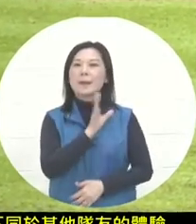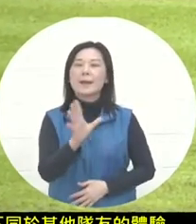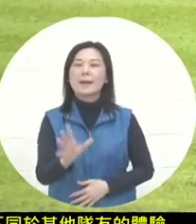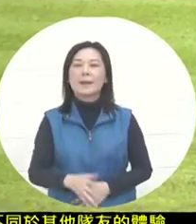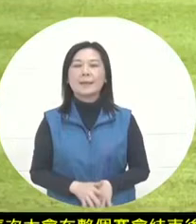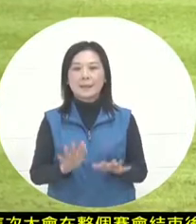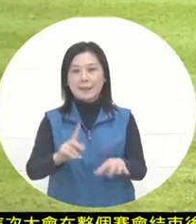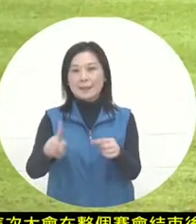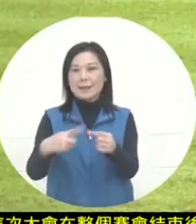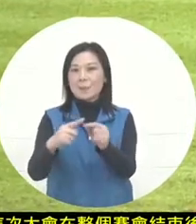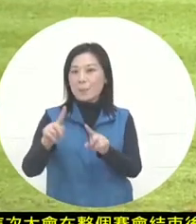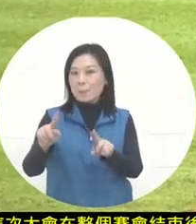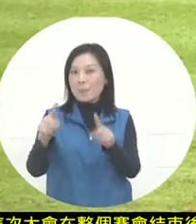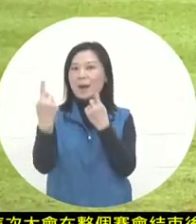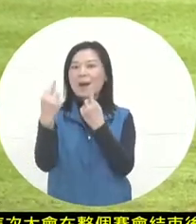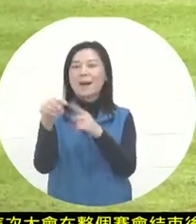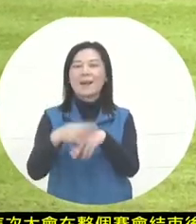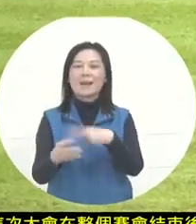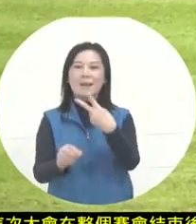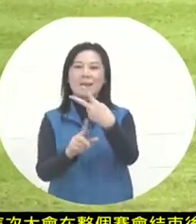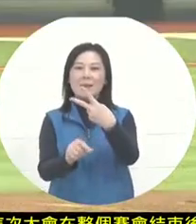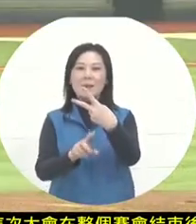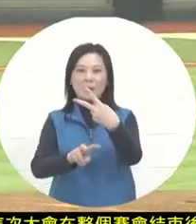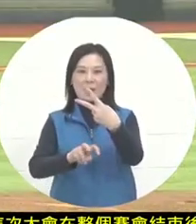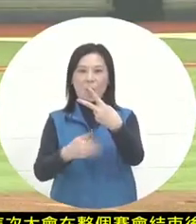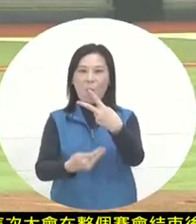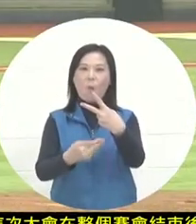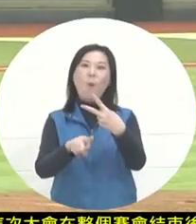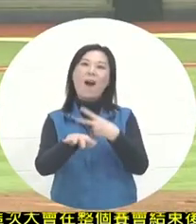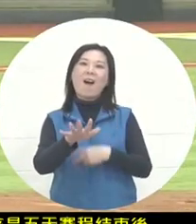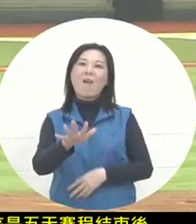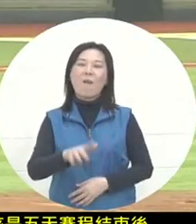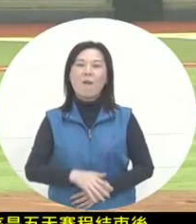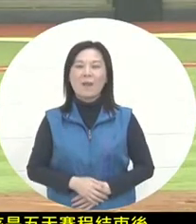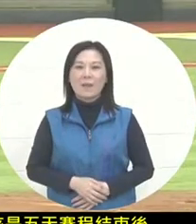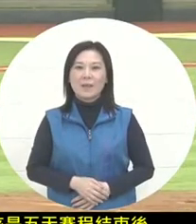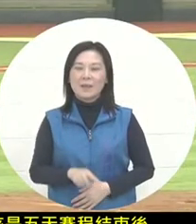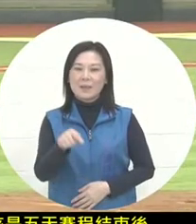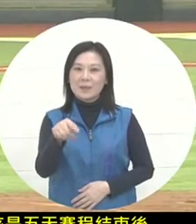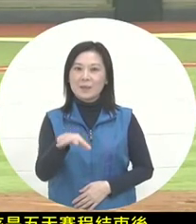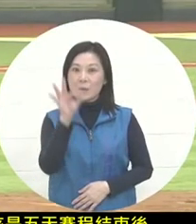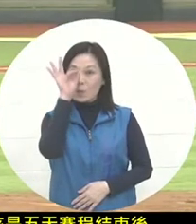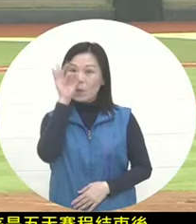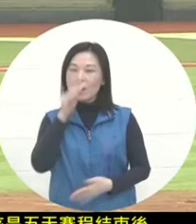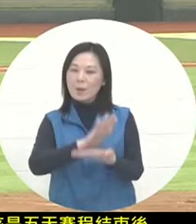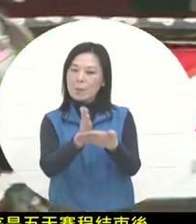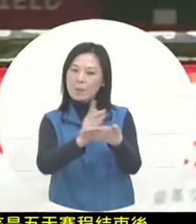This year, on February 29th, I took a look at some of the schedules. The information